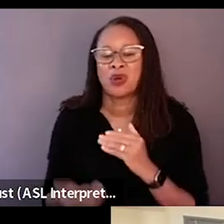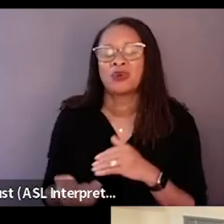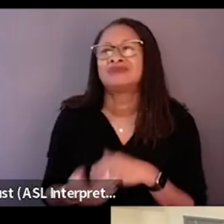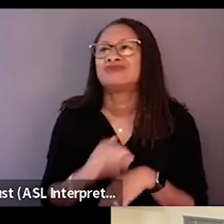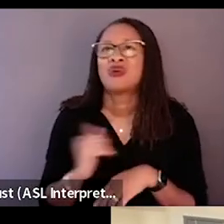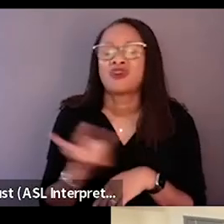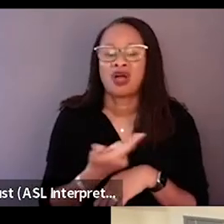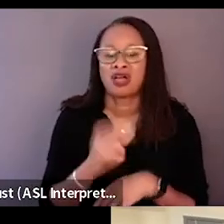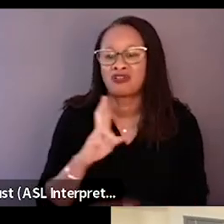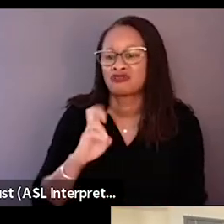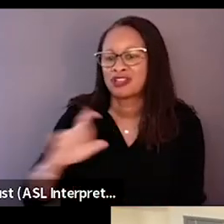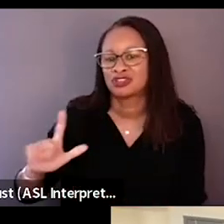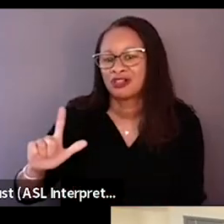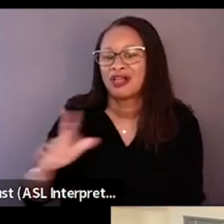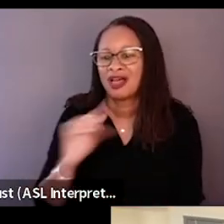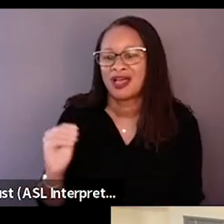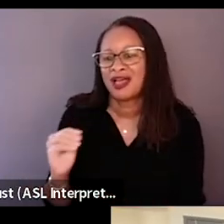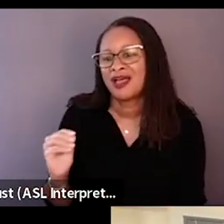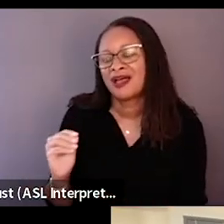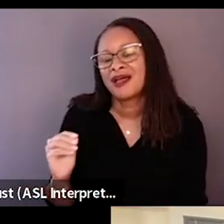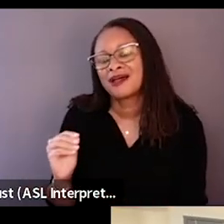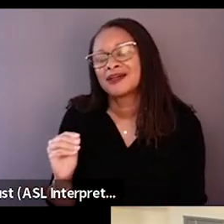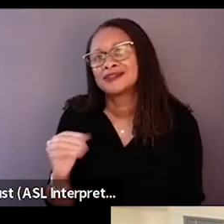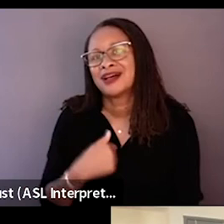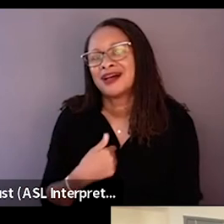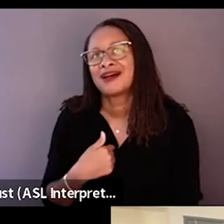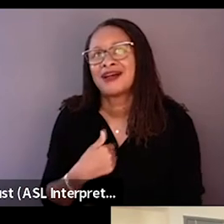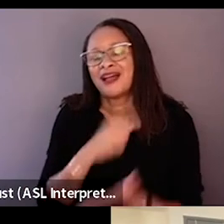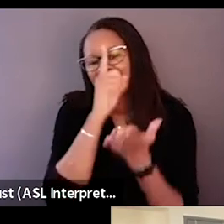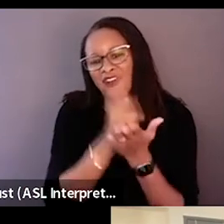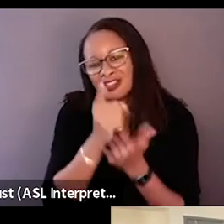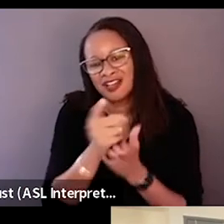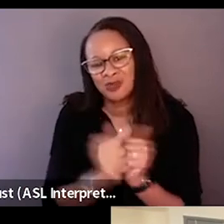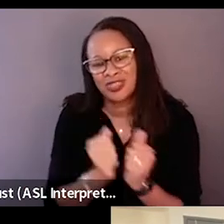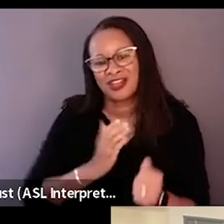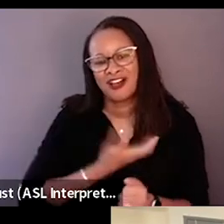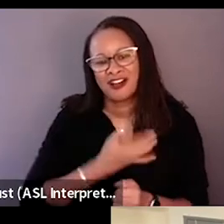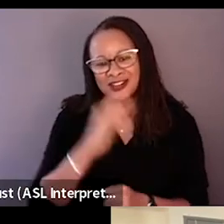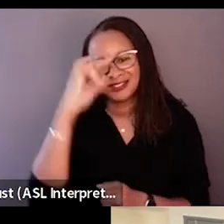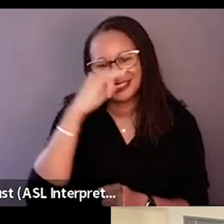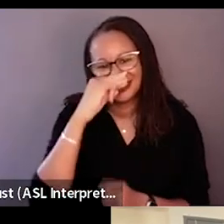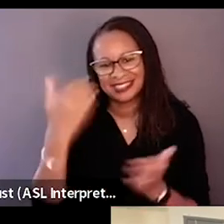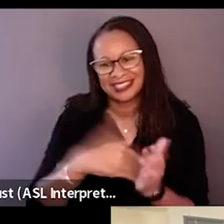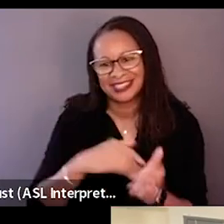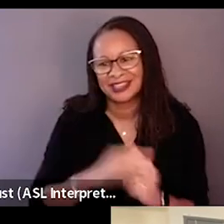we learned to fall in love with the kid all over again. We never have a chance to give our children